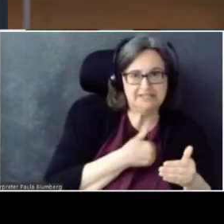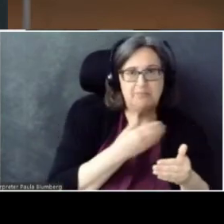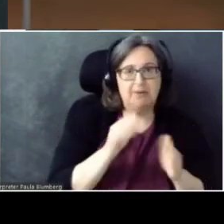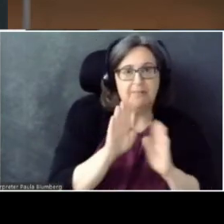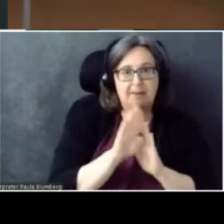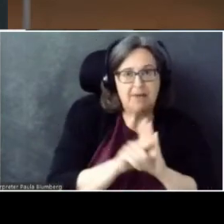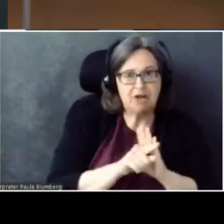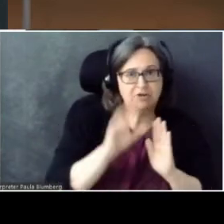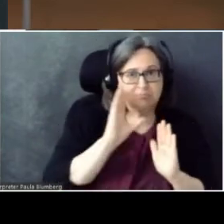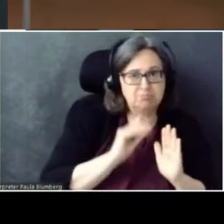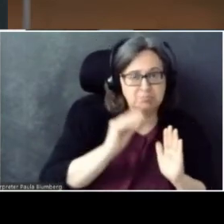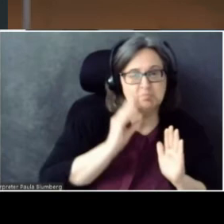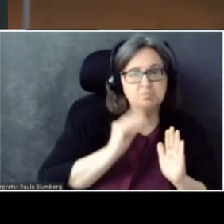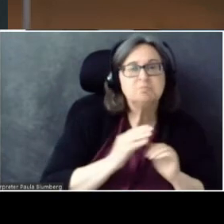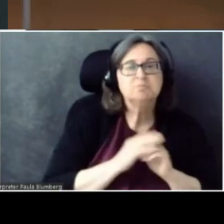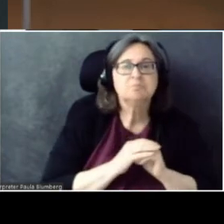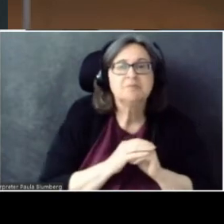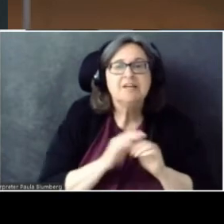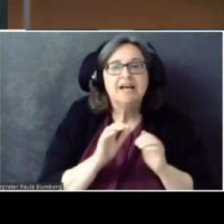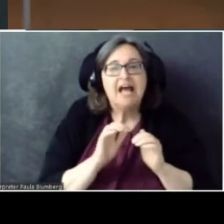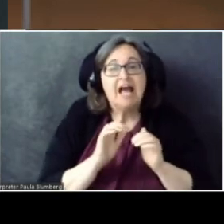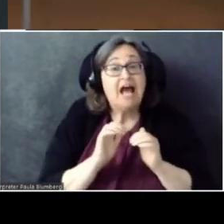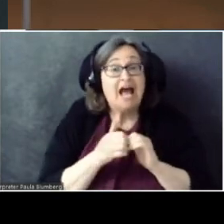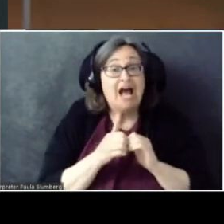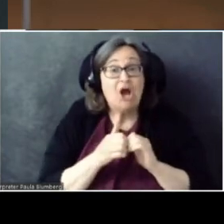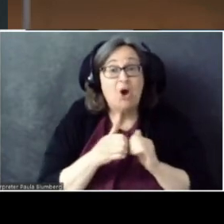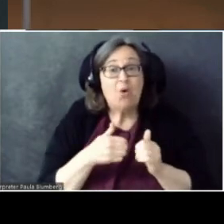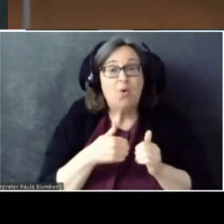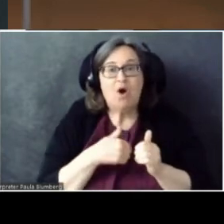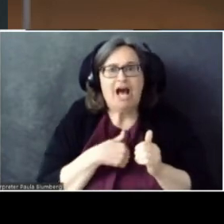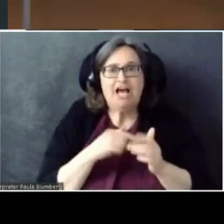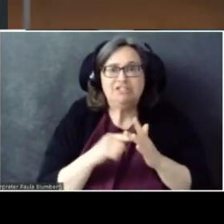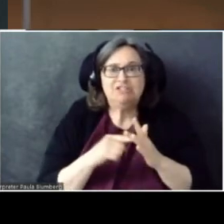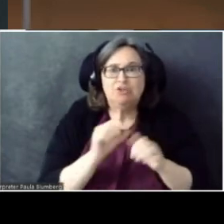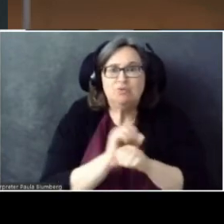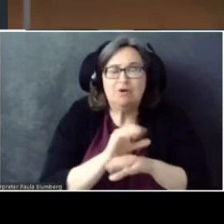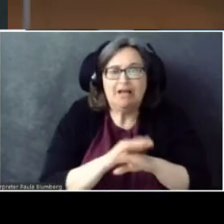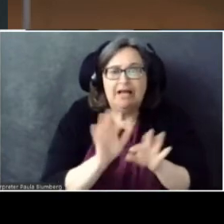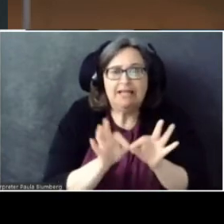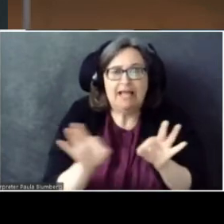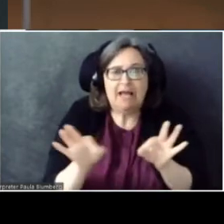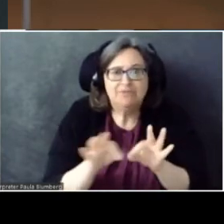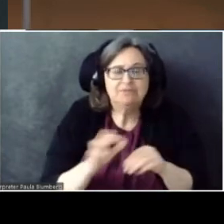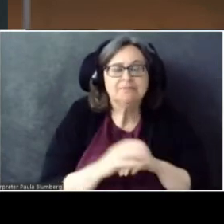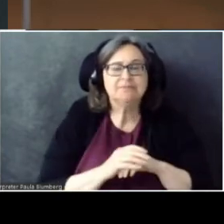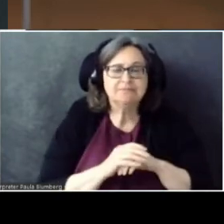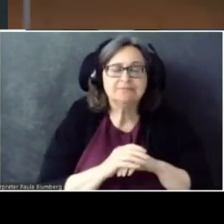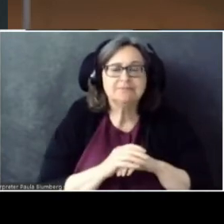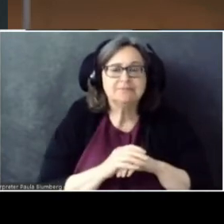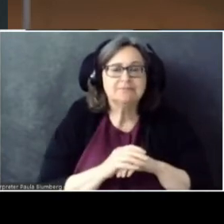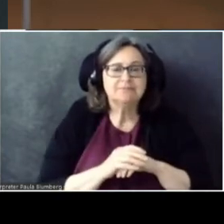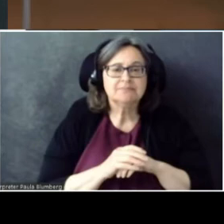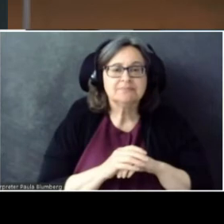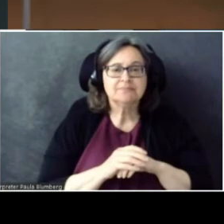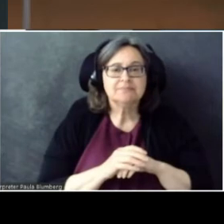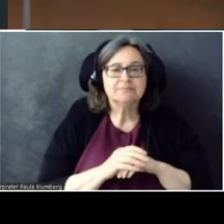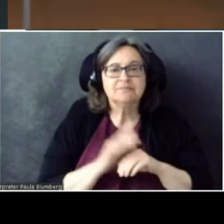And how I came to work on captions. I'm gonna introduce myself two ways.